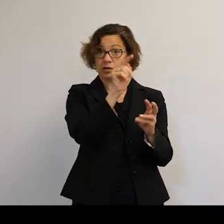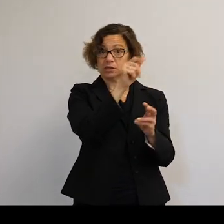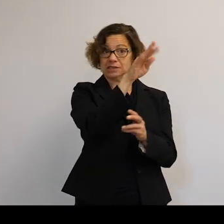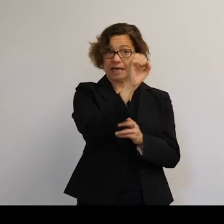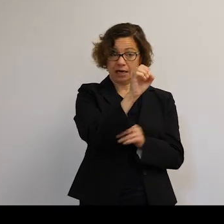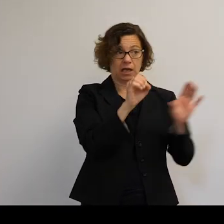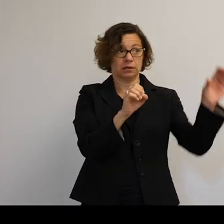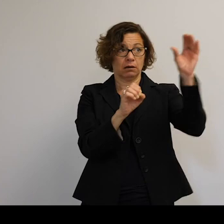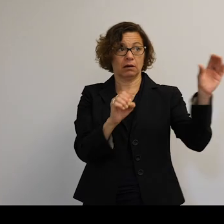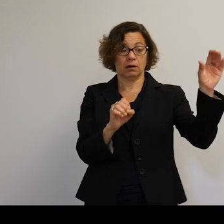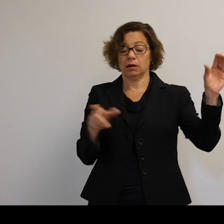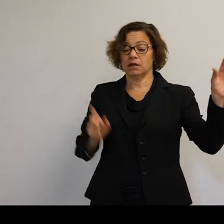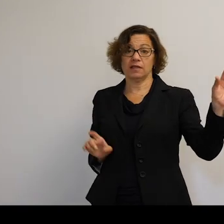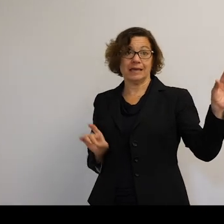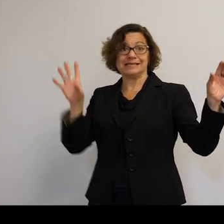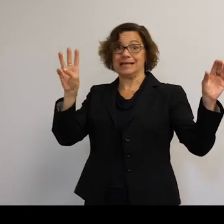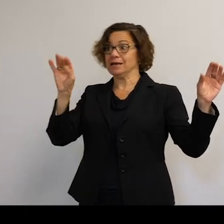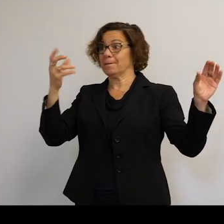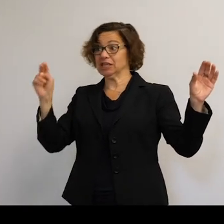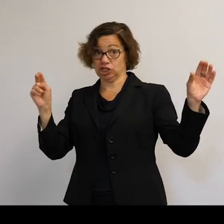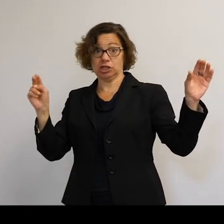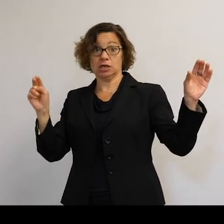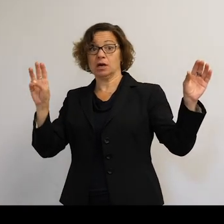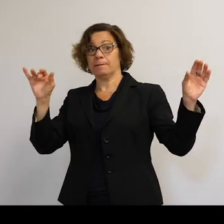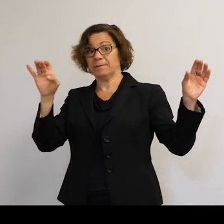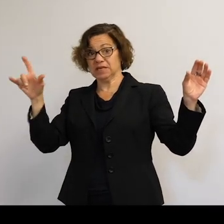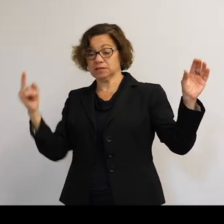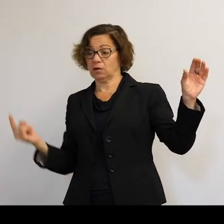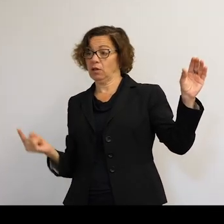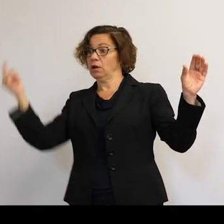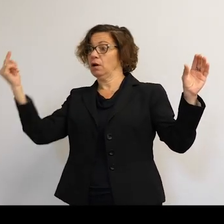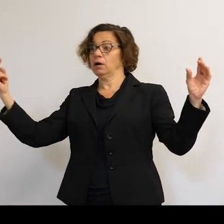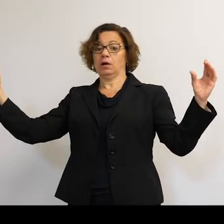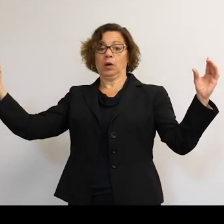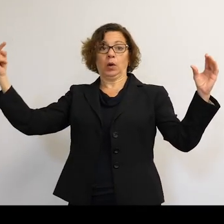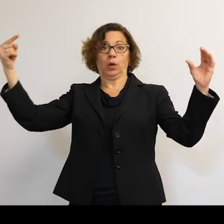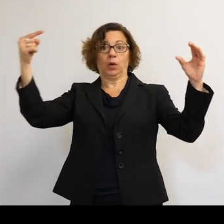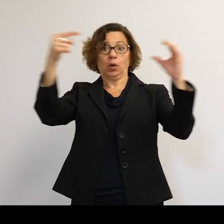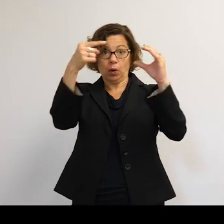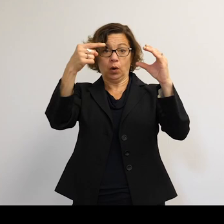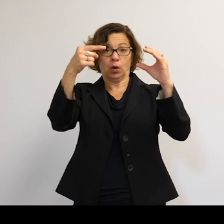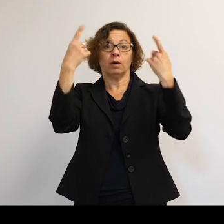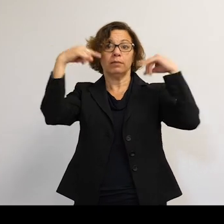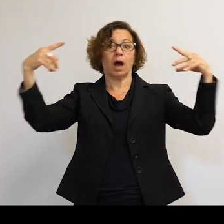Knowing what happened with the Chinese tests, they went ahead. We don't know much details about this at the moment.